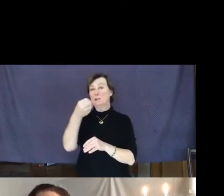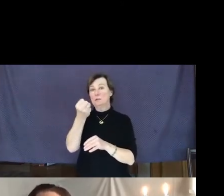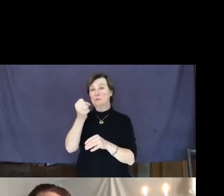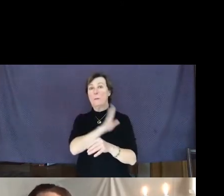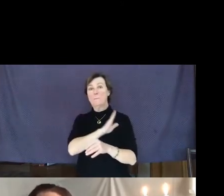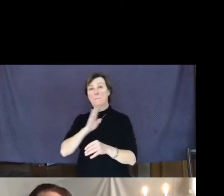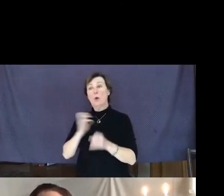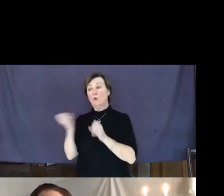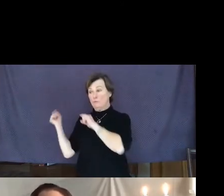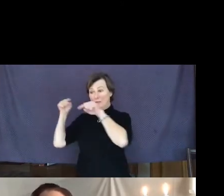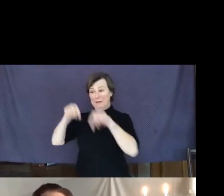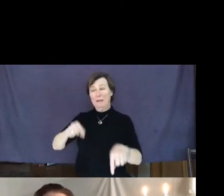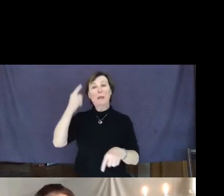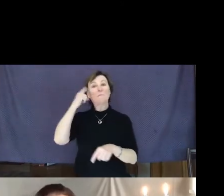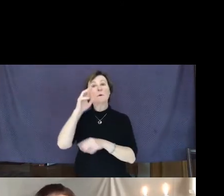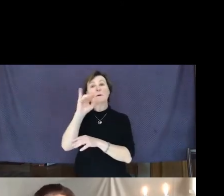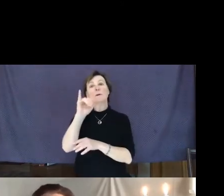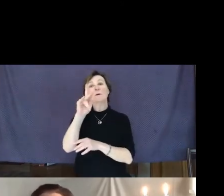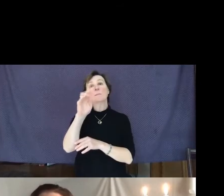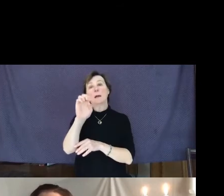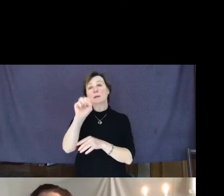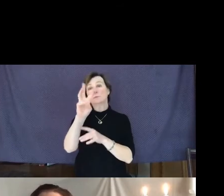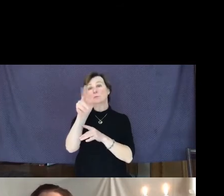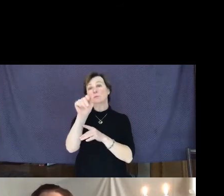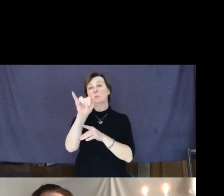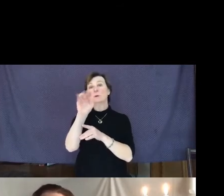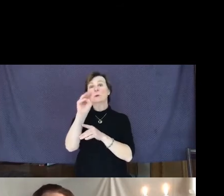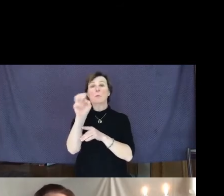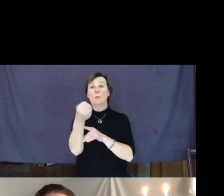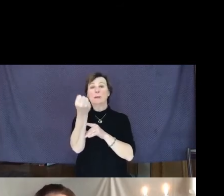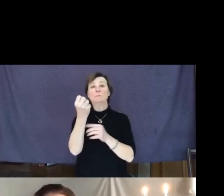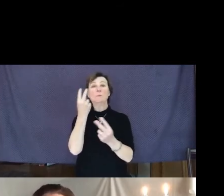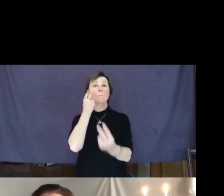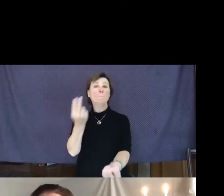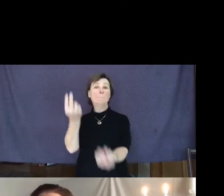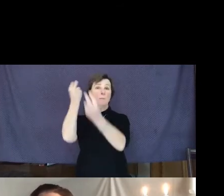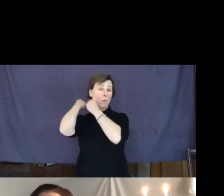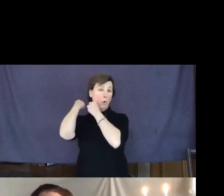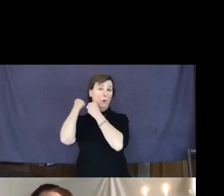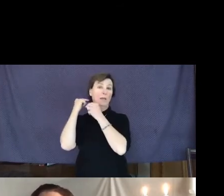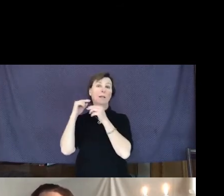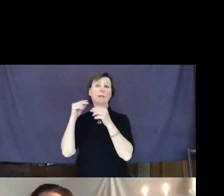service and eloquently spoke not only about Mike Swaim and how she